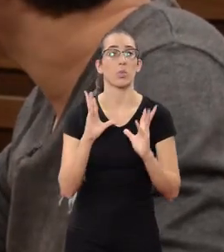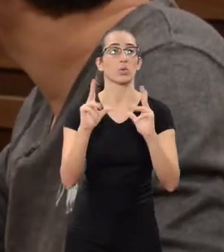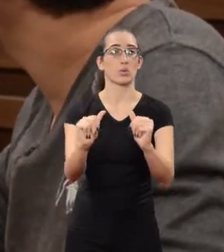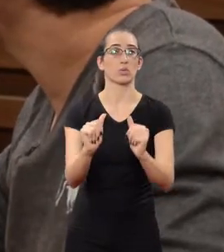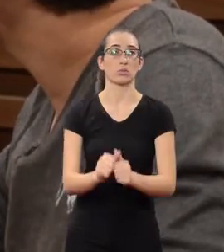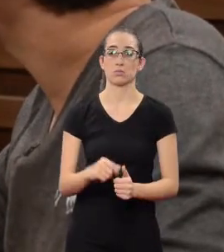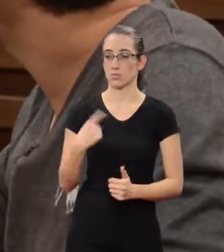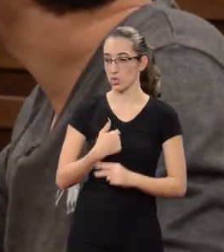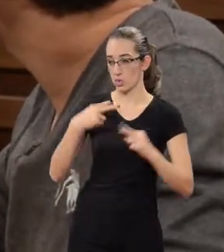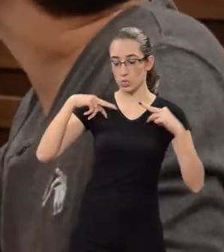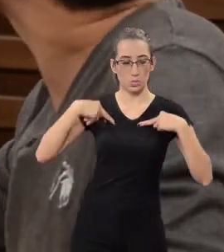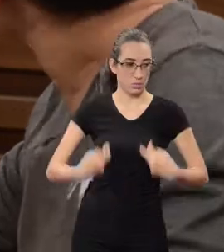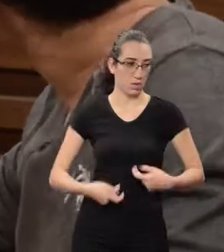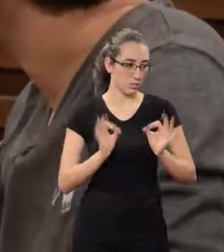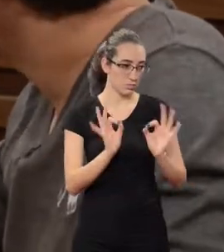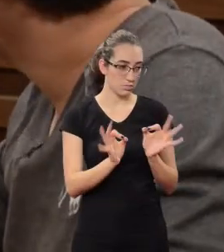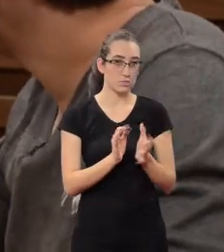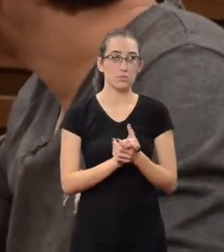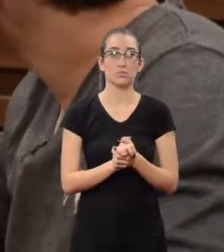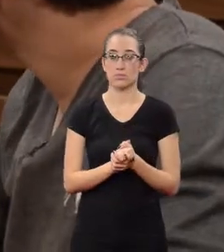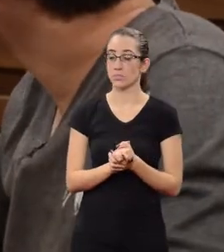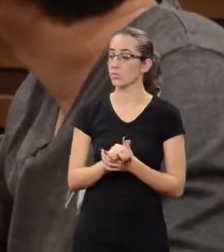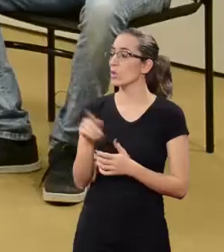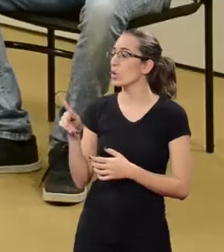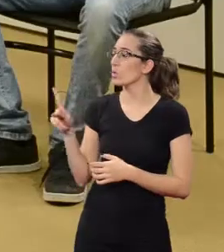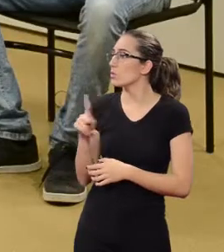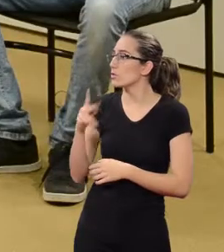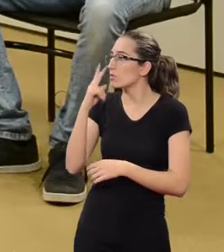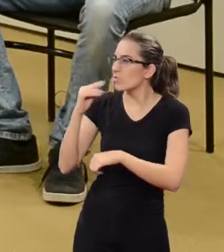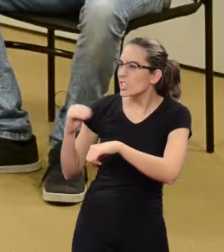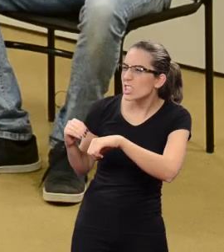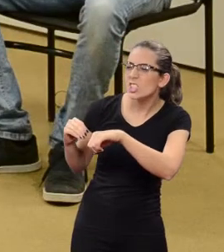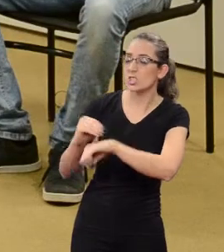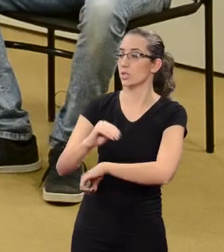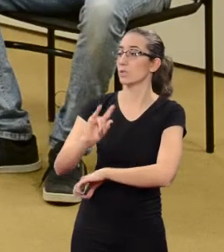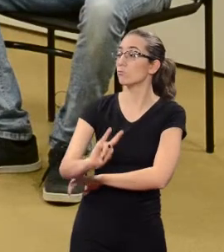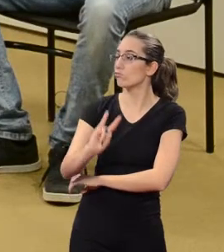As human beings, indeed. Prof. Luis Marcelo, a final tip